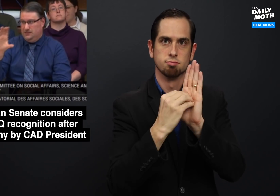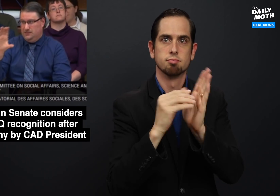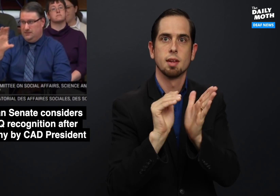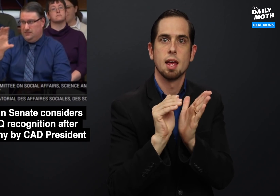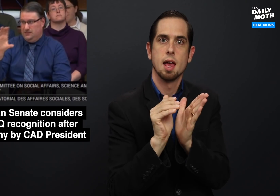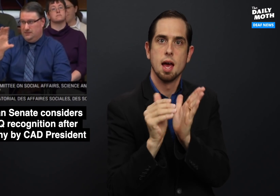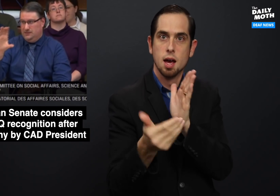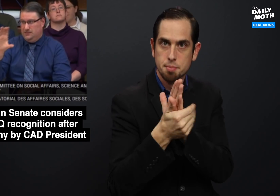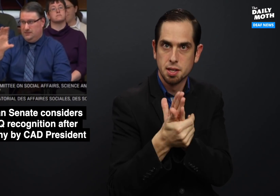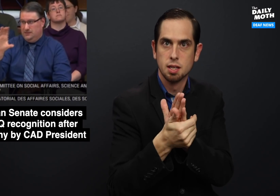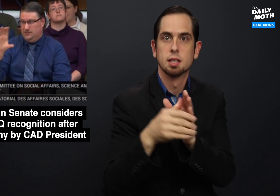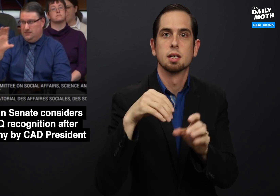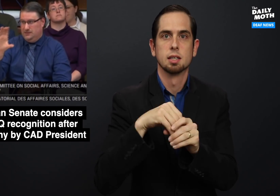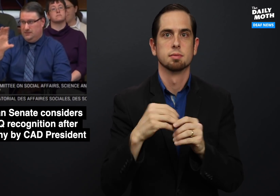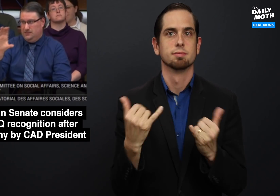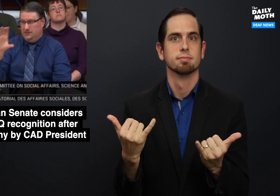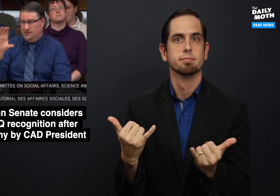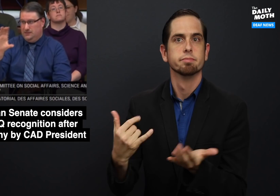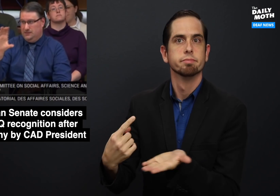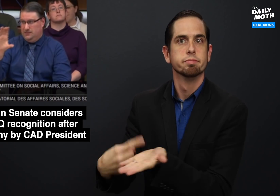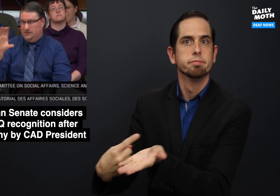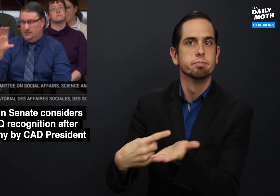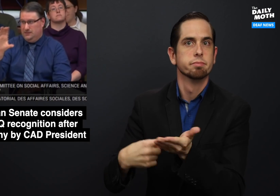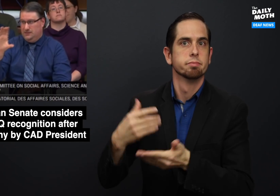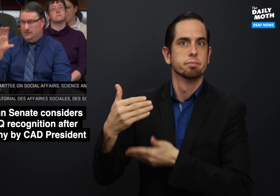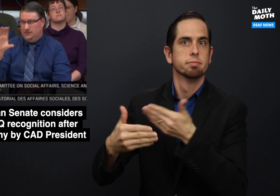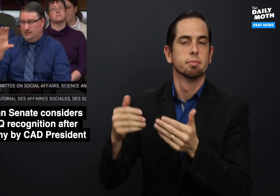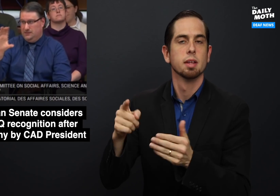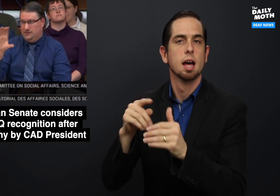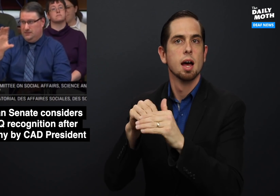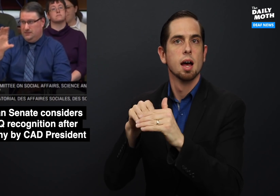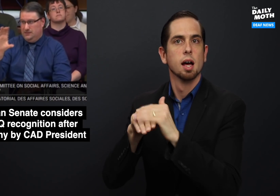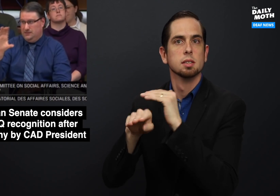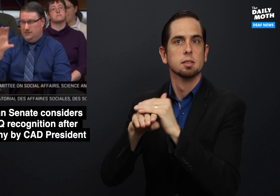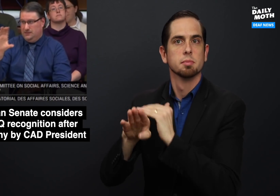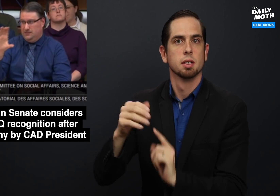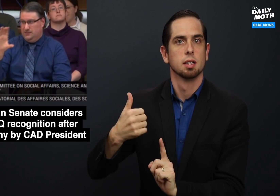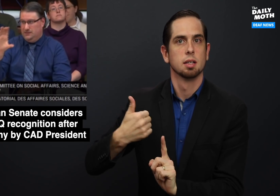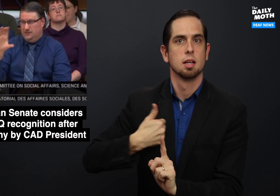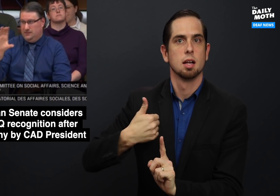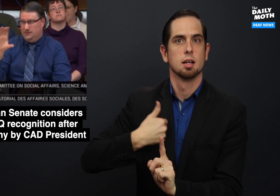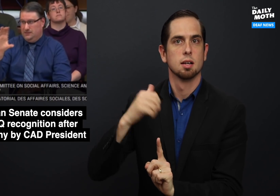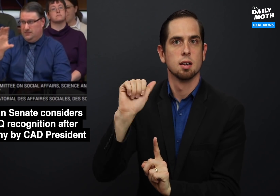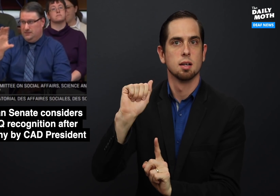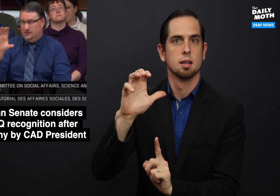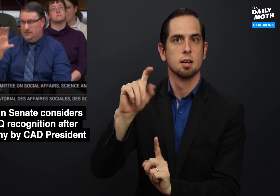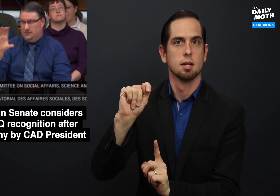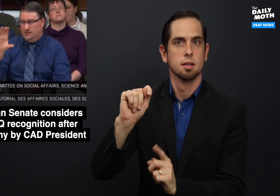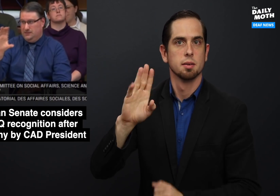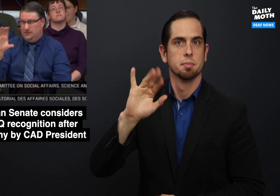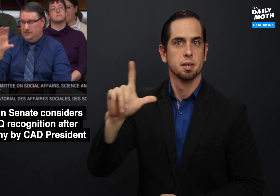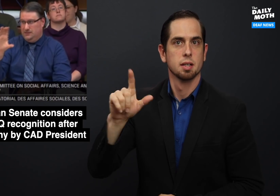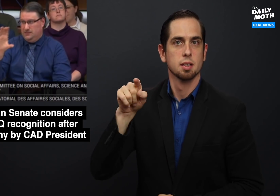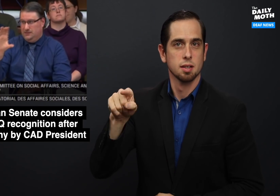amended in the pending Accessible Canada Act bill,